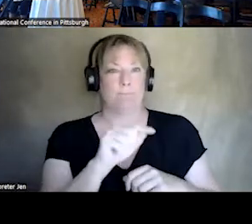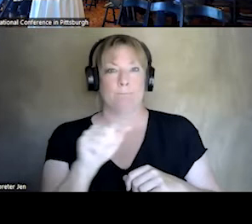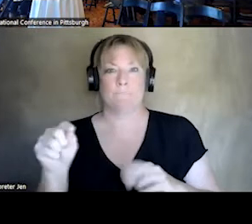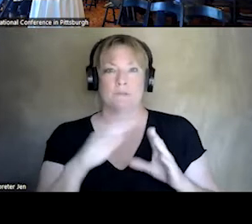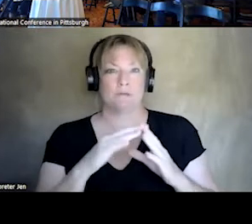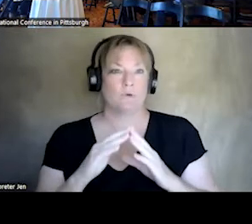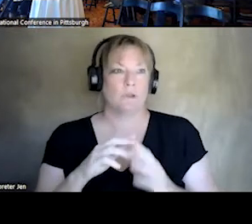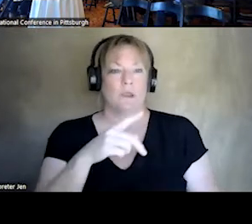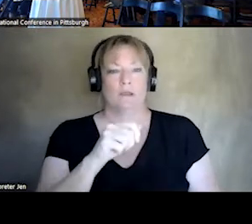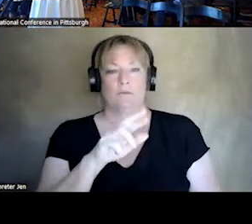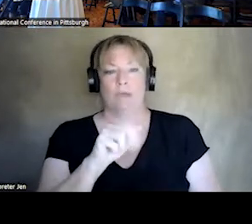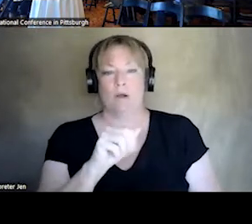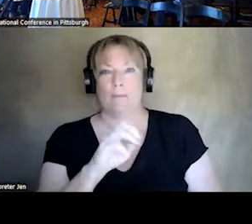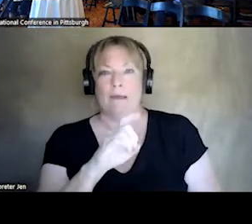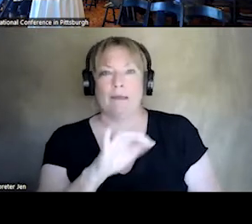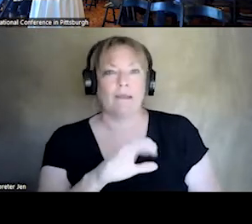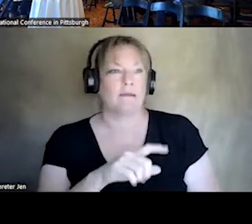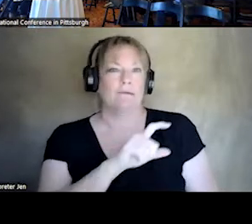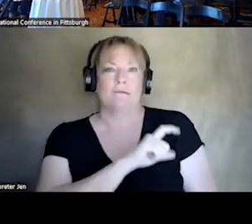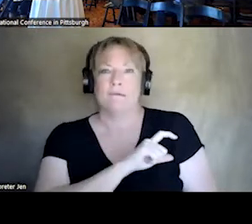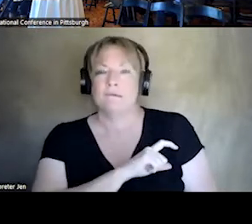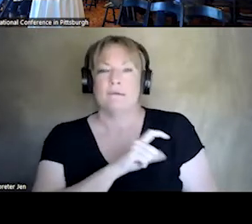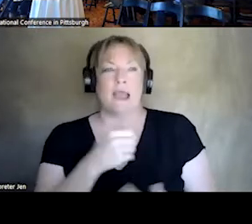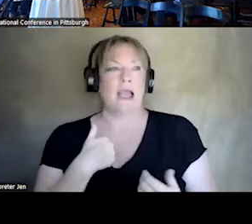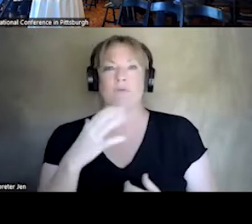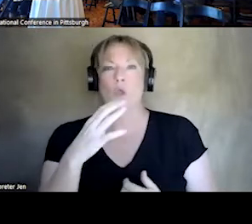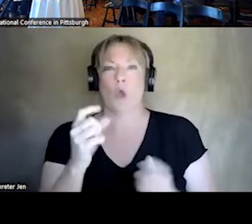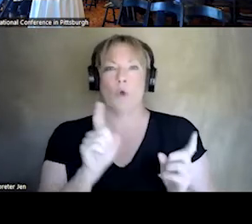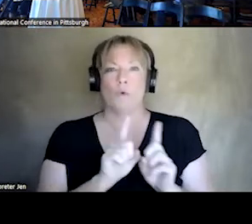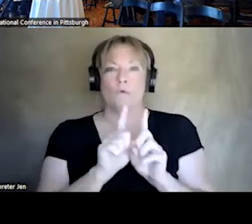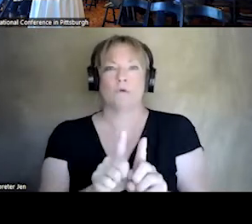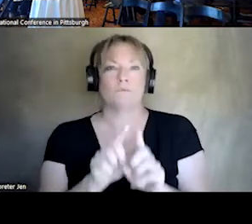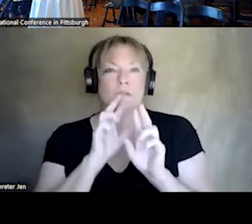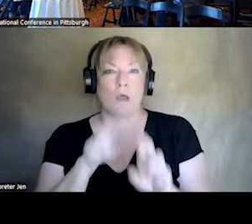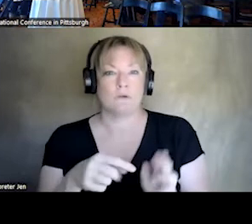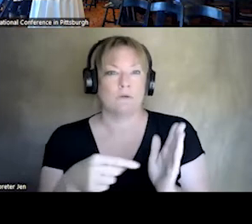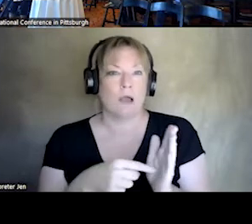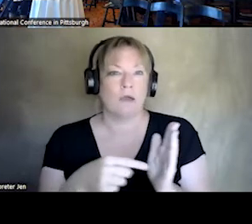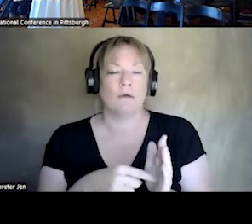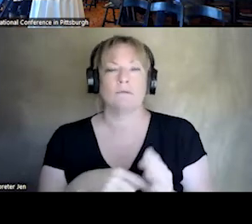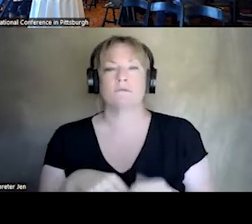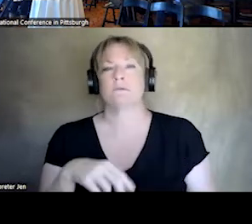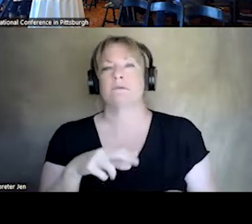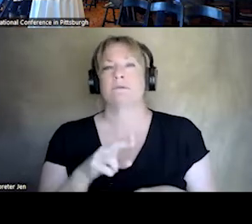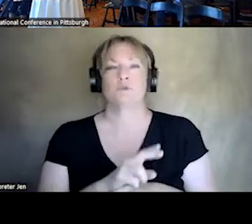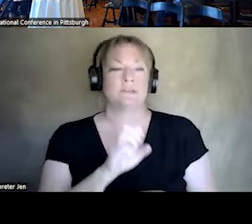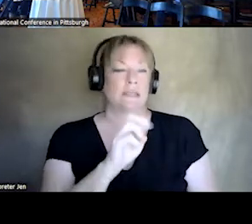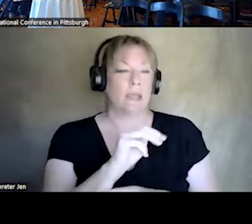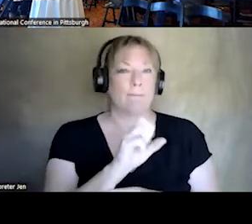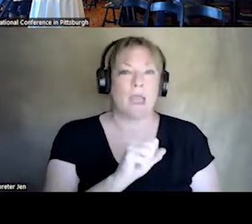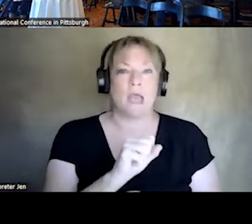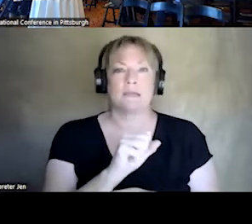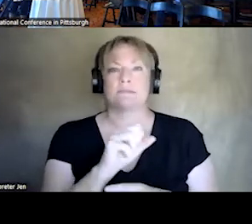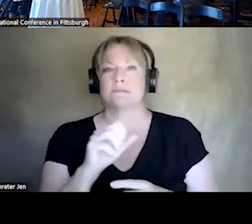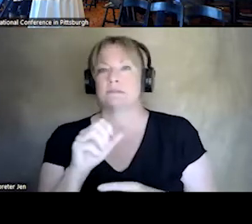LAW ENFORCEMENT, PARTNERED, CORRESPONDER MODELS. USING PARAMEDICS, EMS CLINICIANS, 911 CENTER,